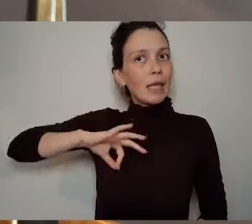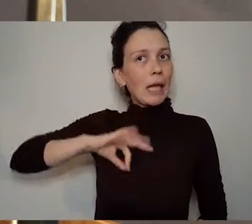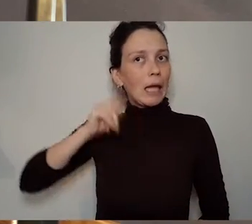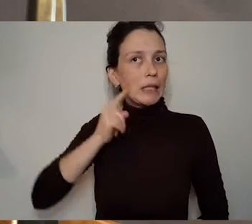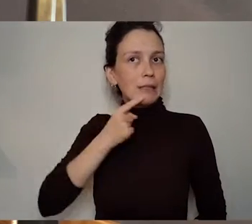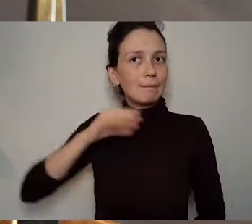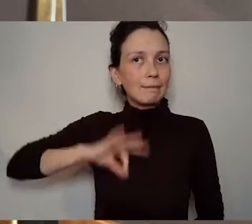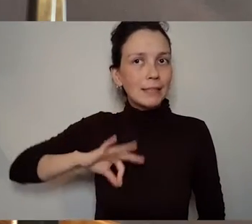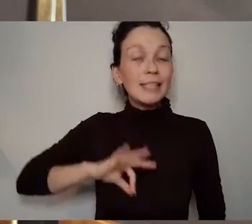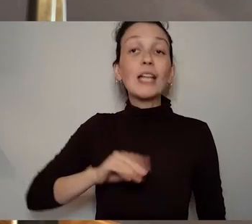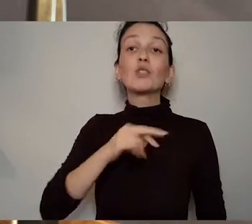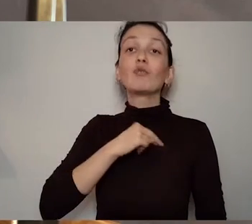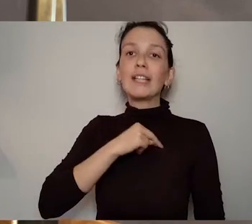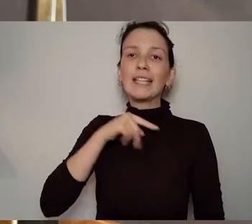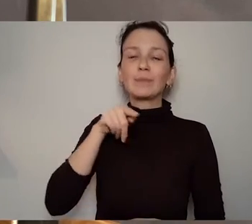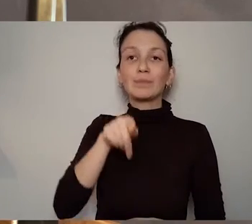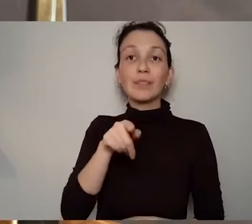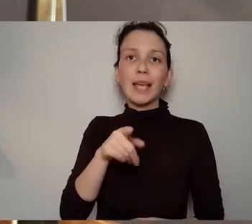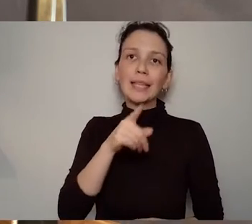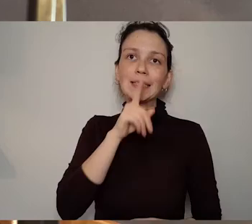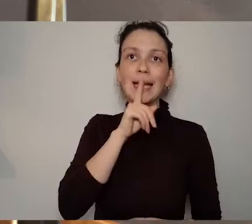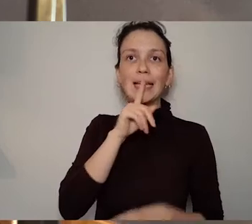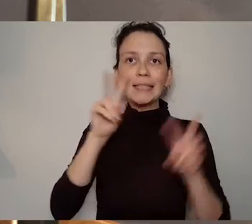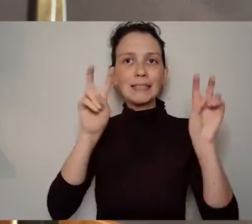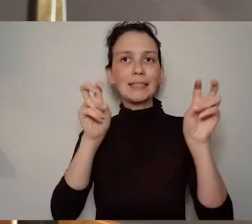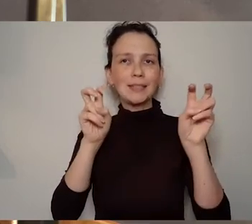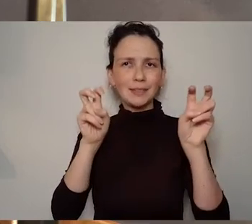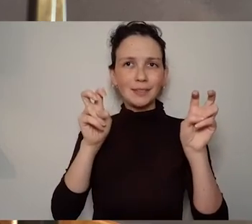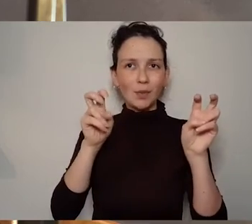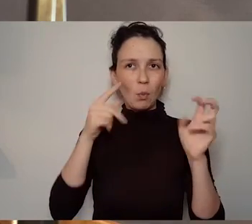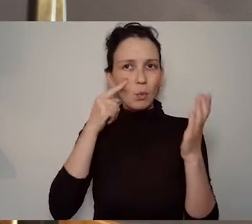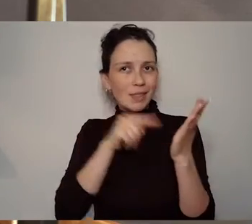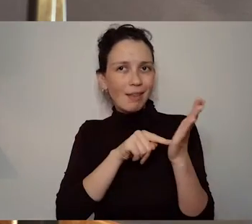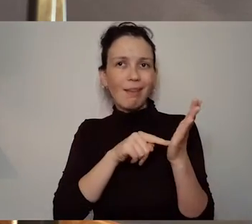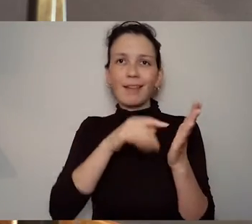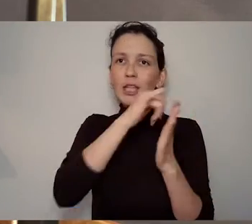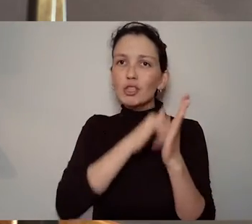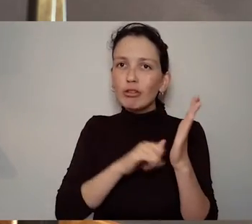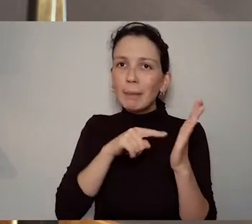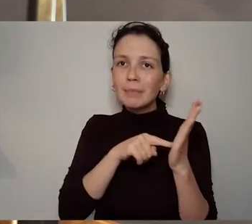when we're playing with it in the workshop or in the performance, it is it is exactly that it is a